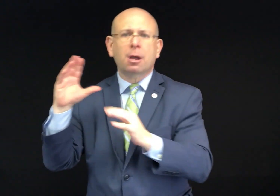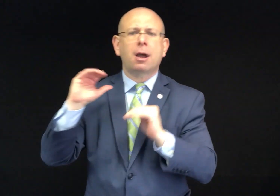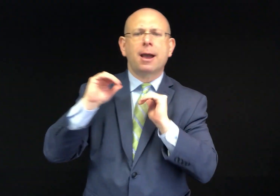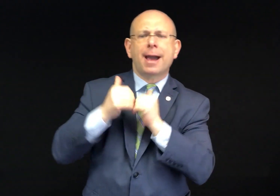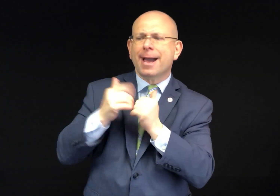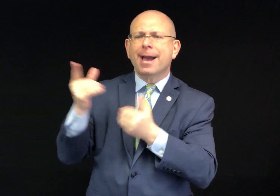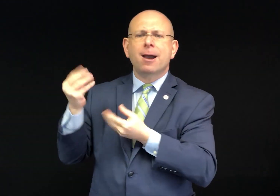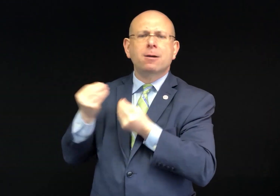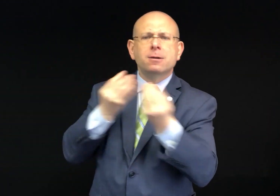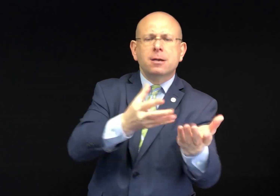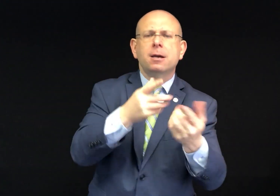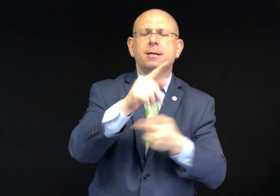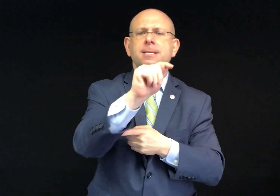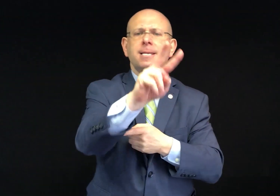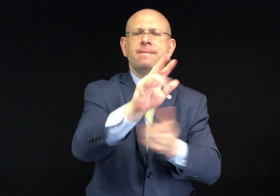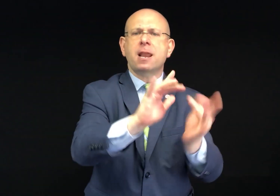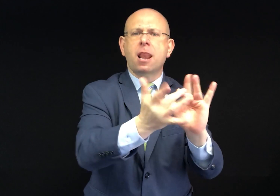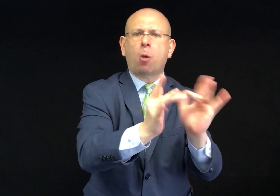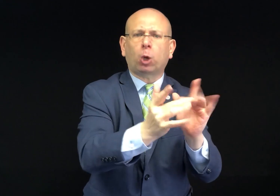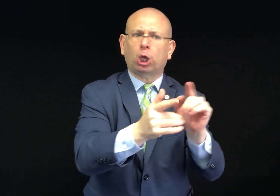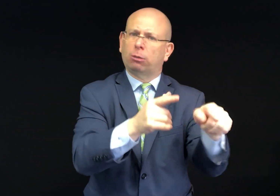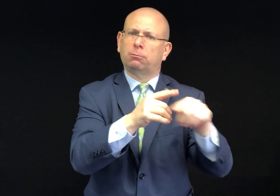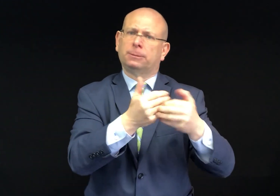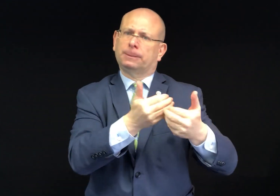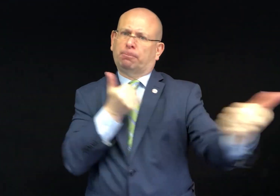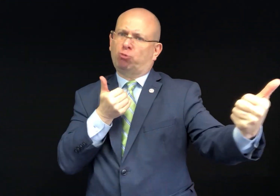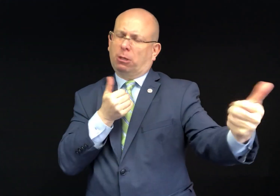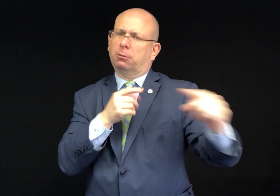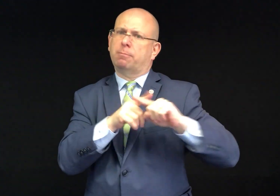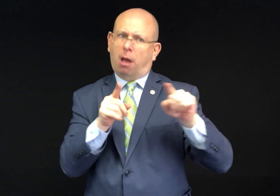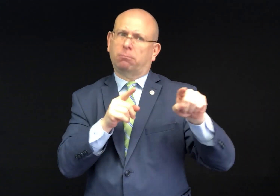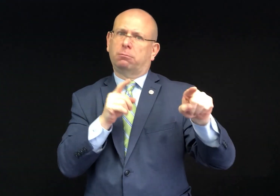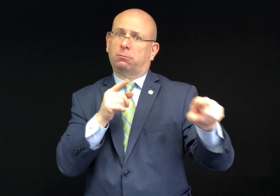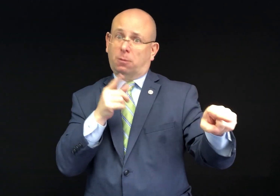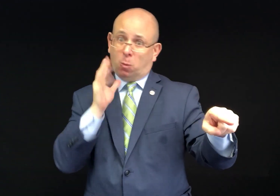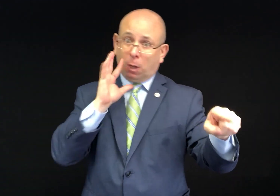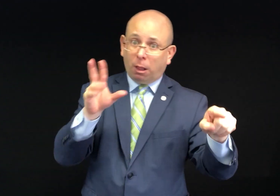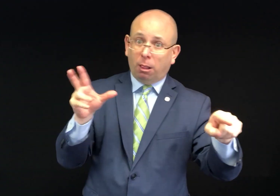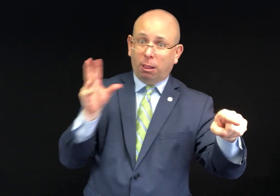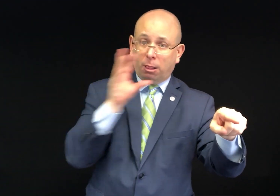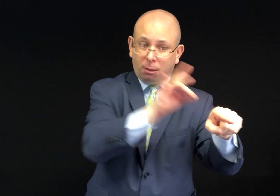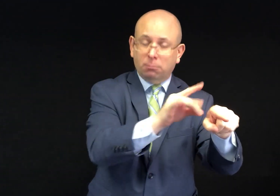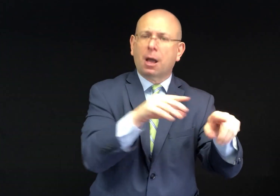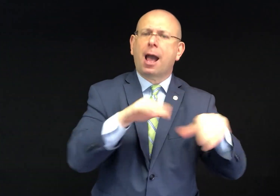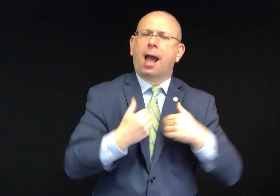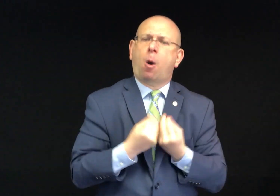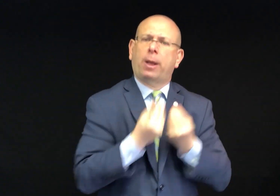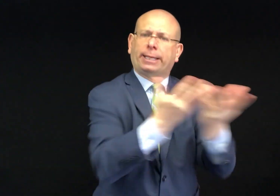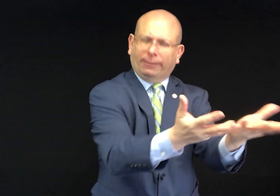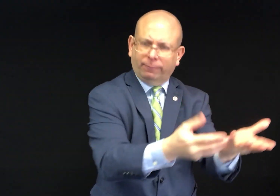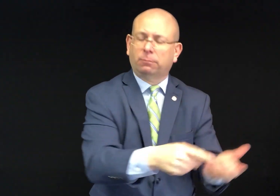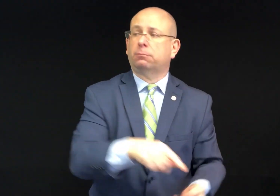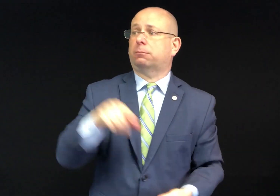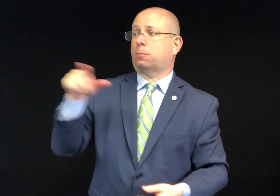Whichever way it is done, the video will be shared with the TV networks.